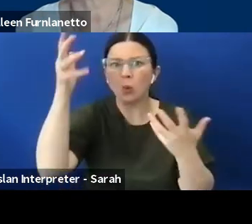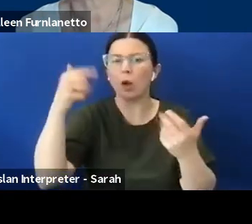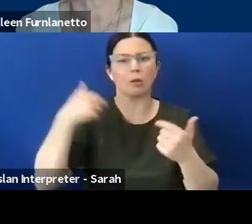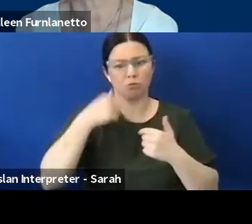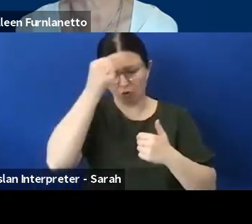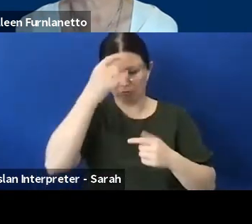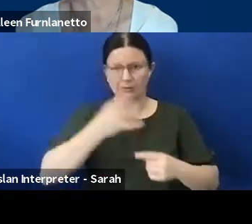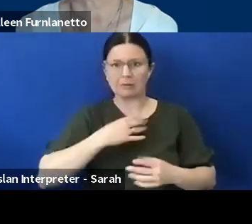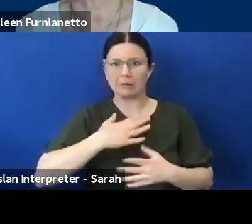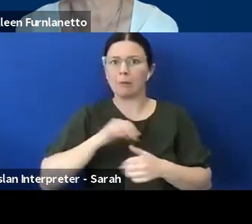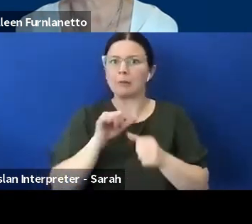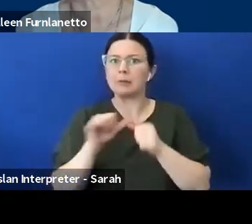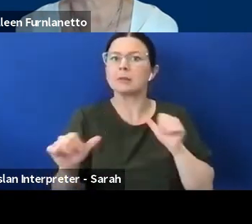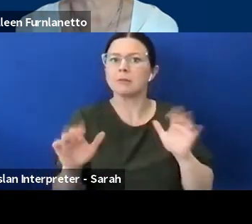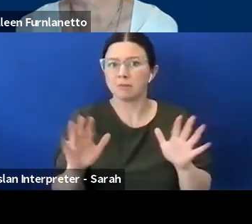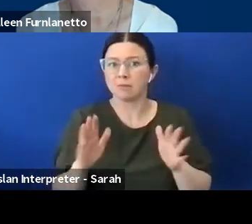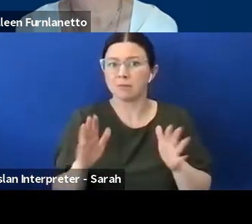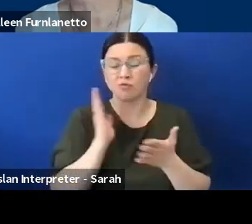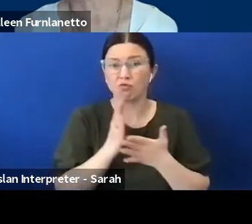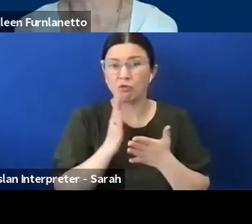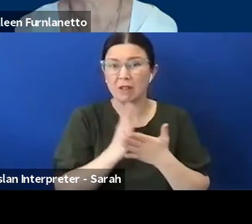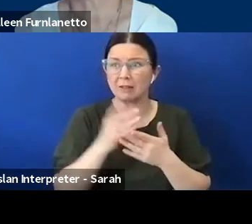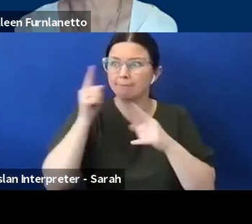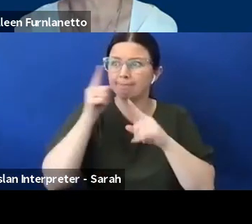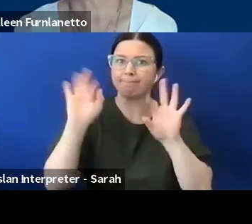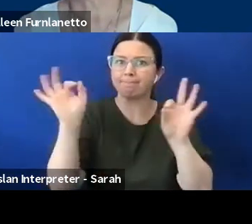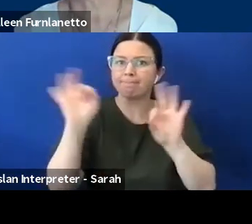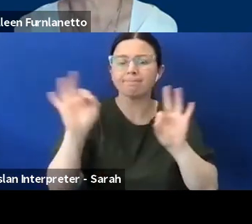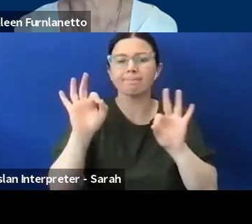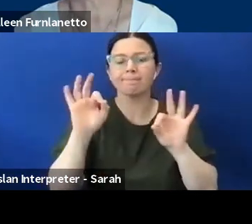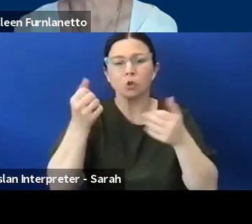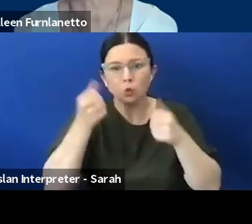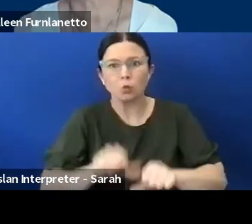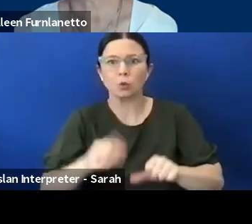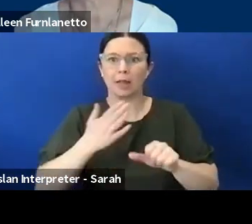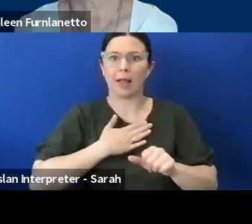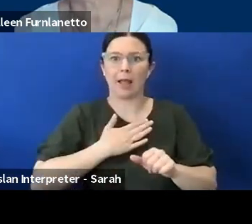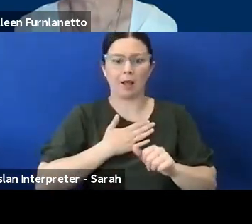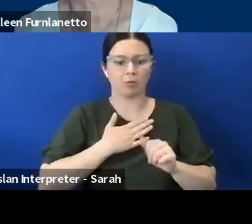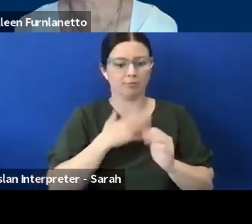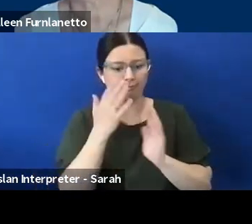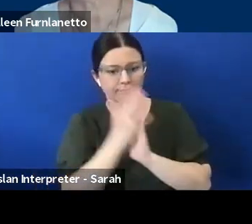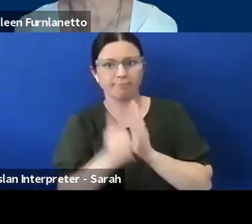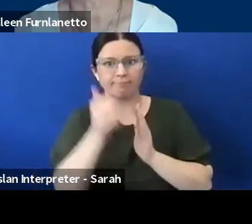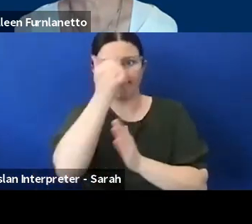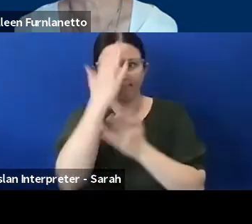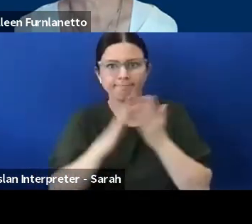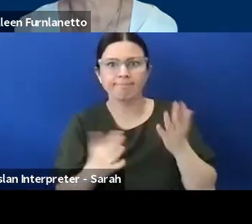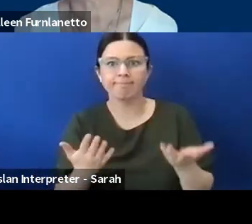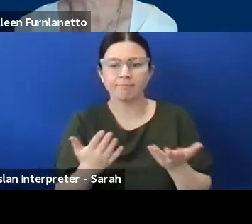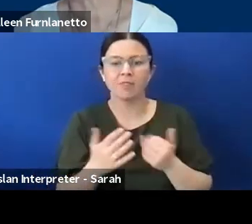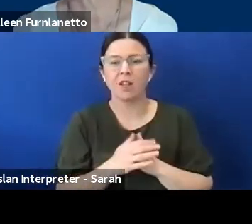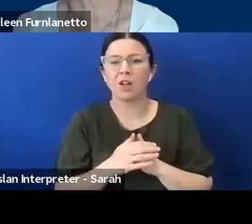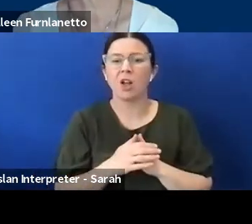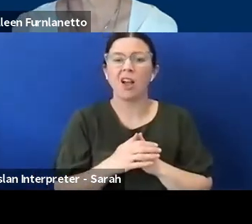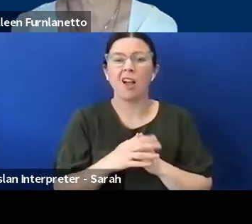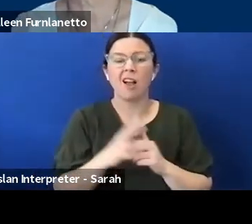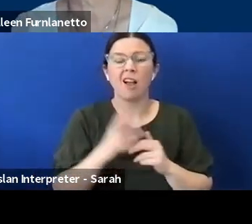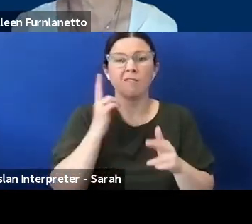it's a untapped resource of I hope it's not but I know in the area of research as in you know